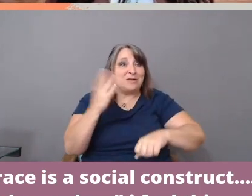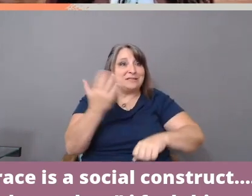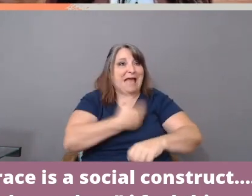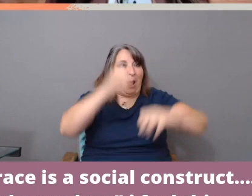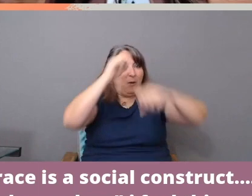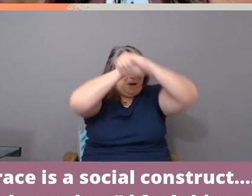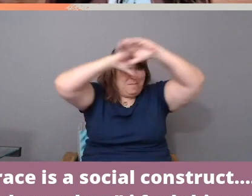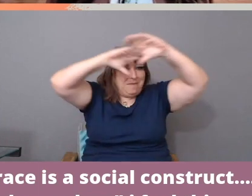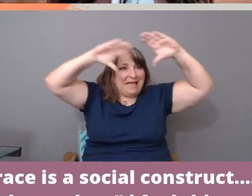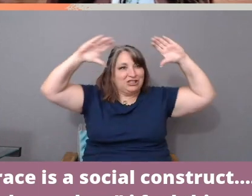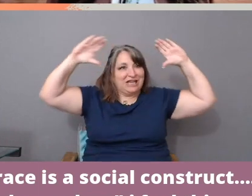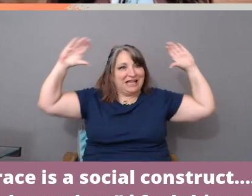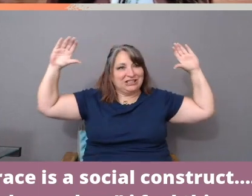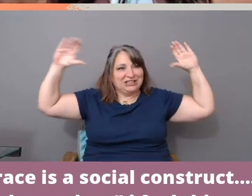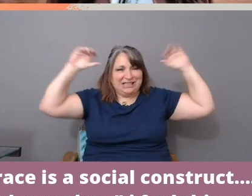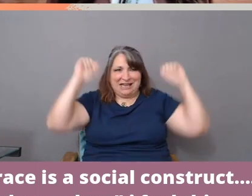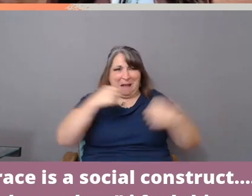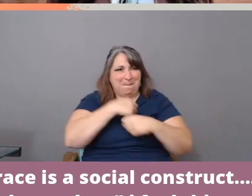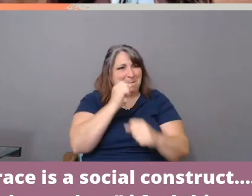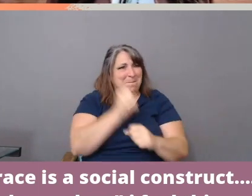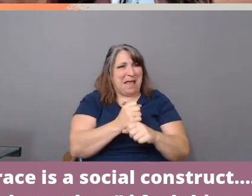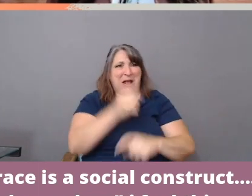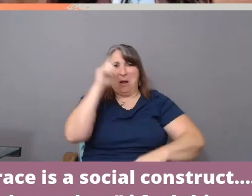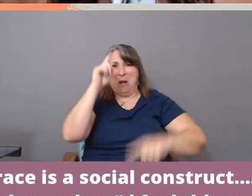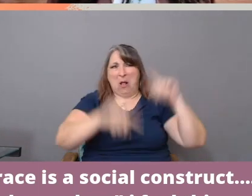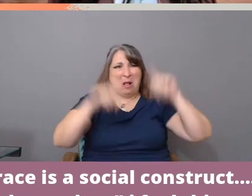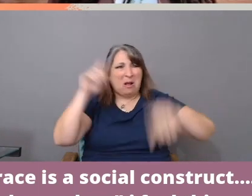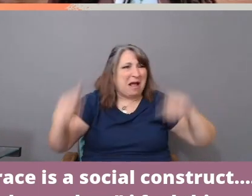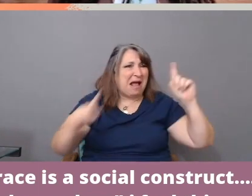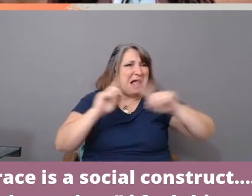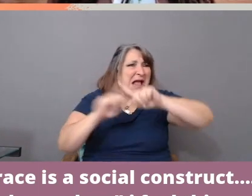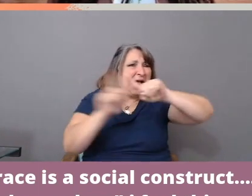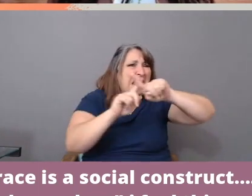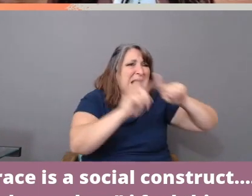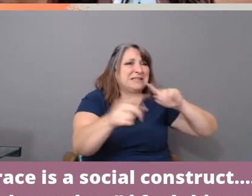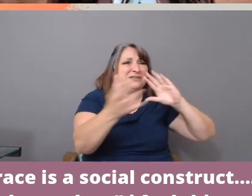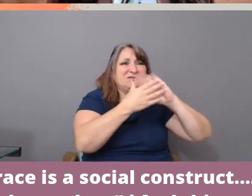make all kinds of stories and realities